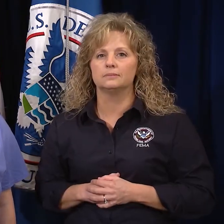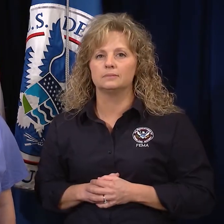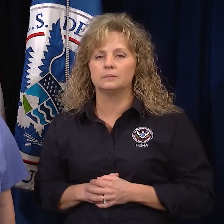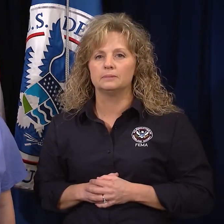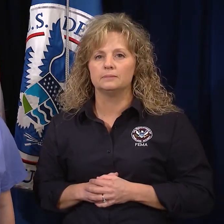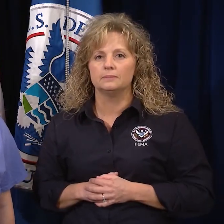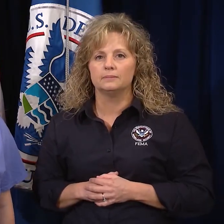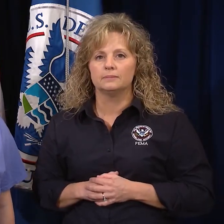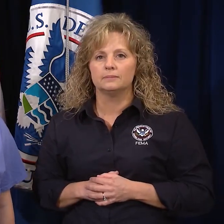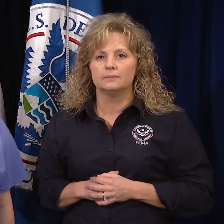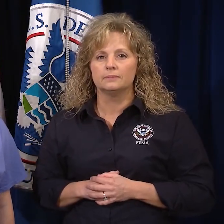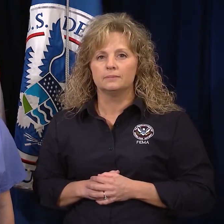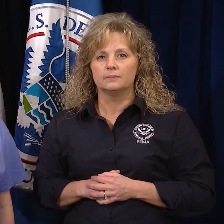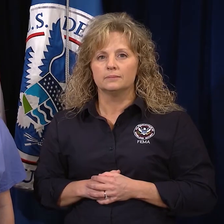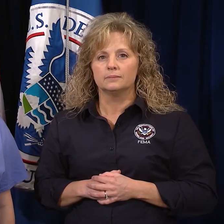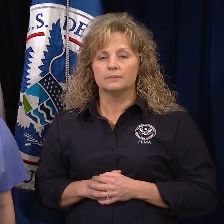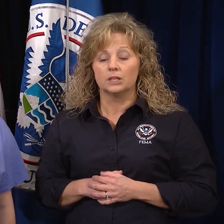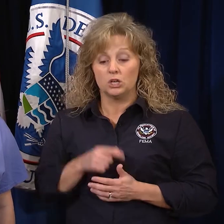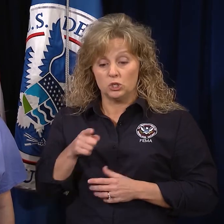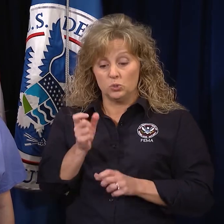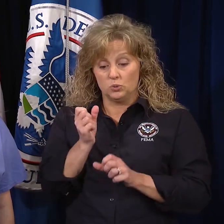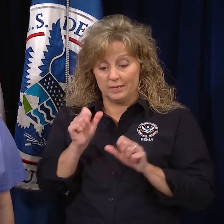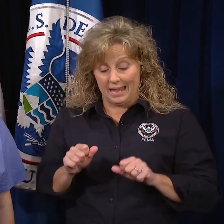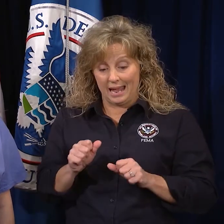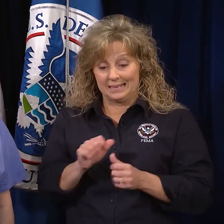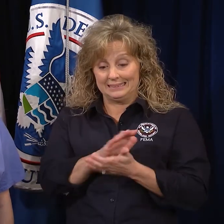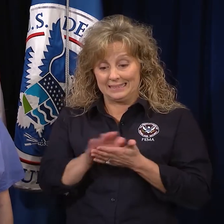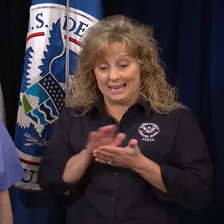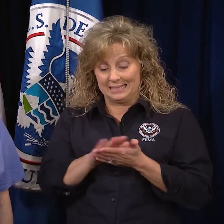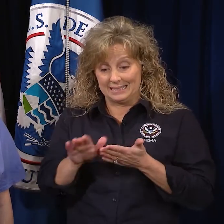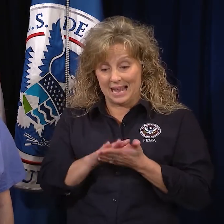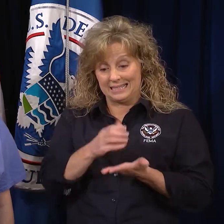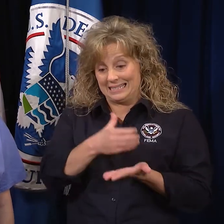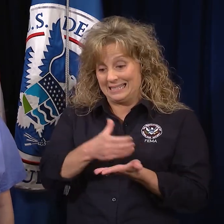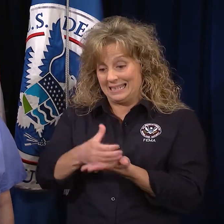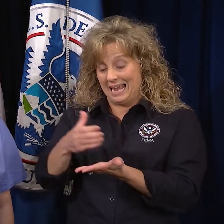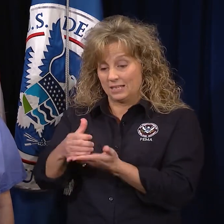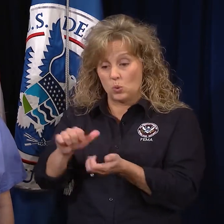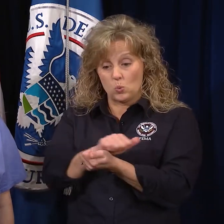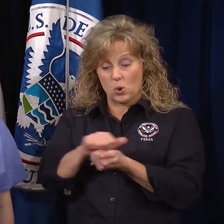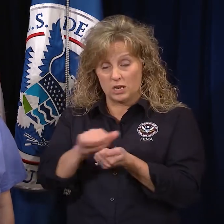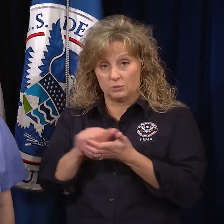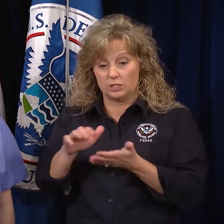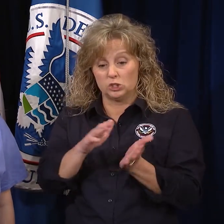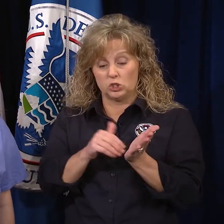You can sanitize commercially prepared cans by washing with soap and hot water,